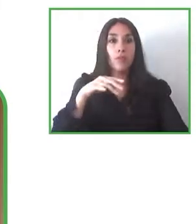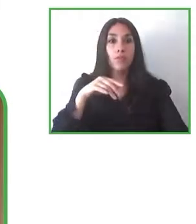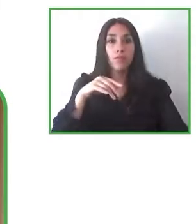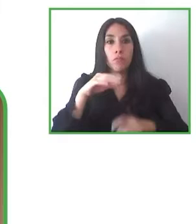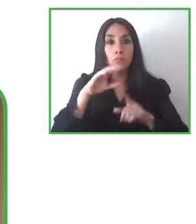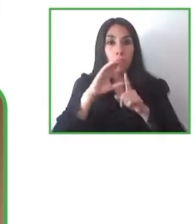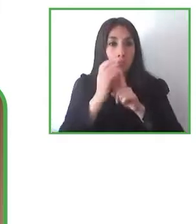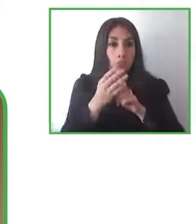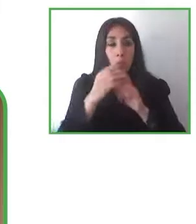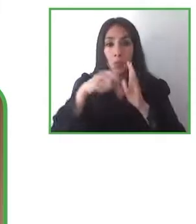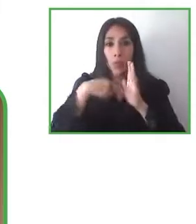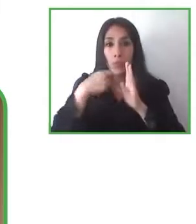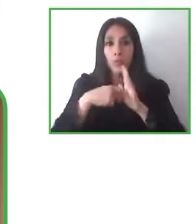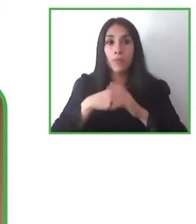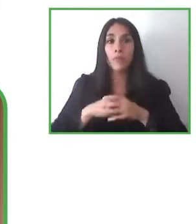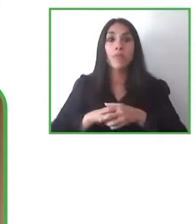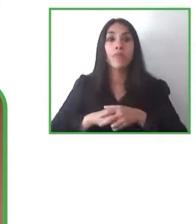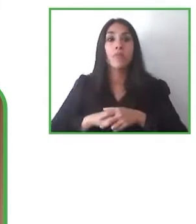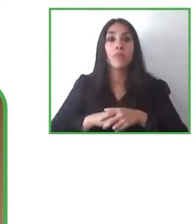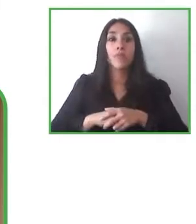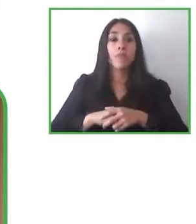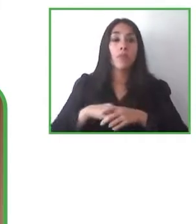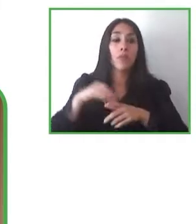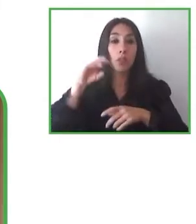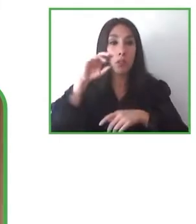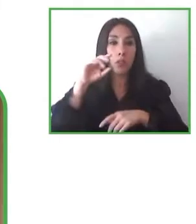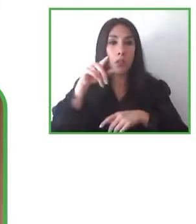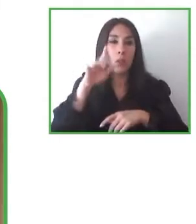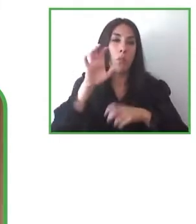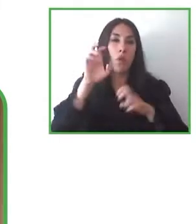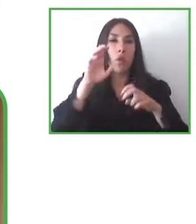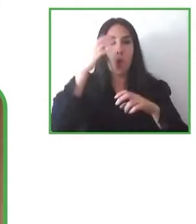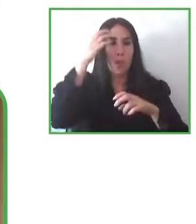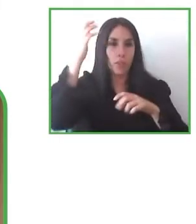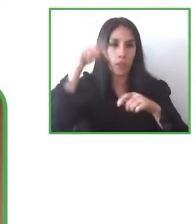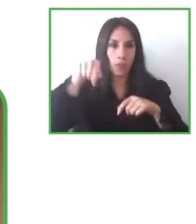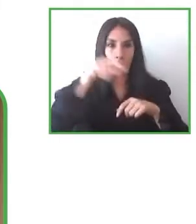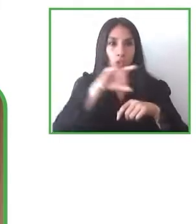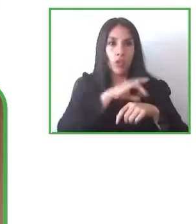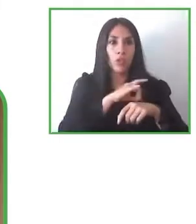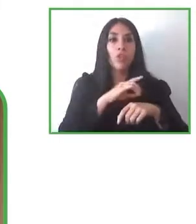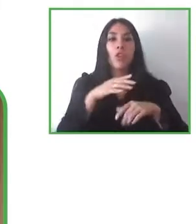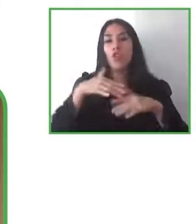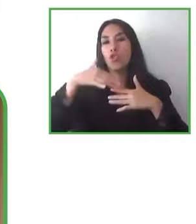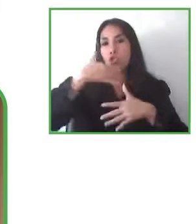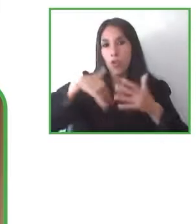projects but also, we want to work with the National Services on Disabilities